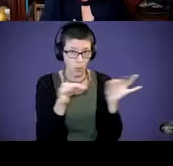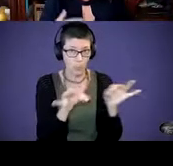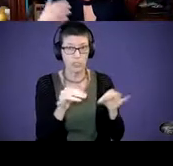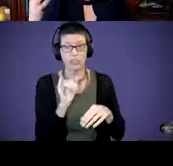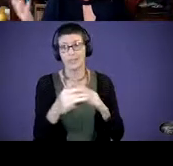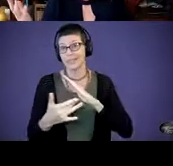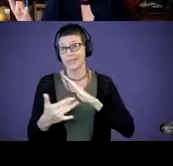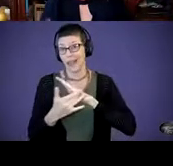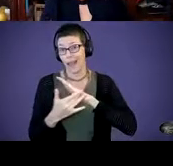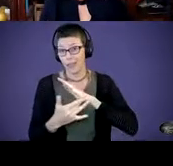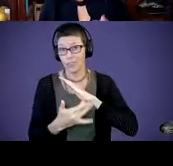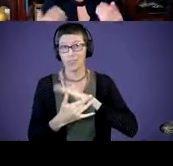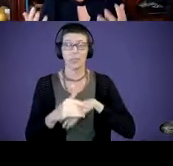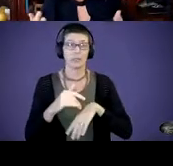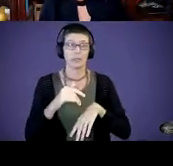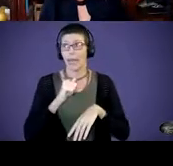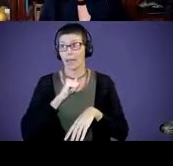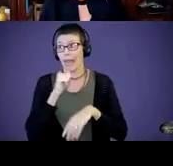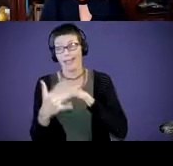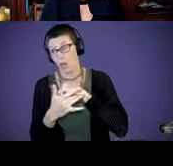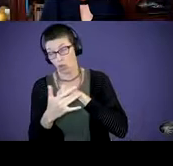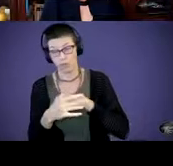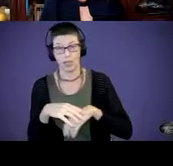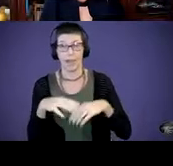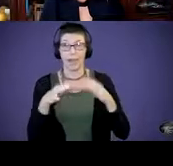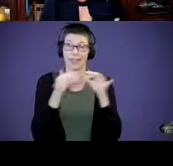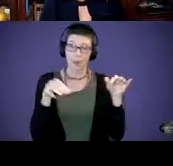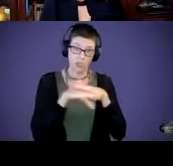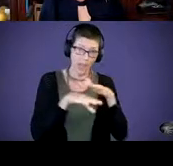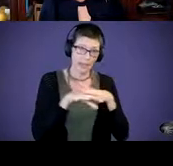whether that's not technology, that's language access, support and exposure.